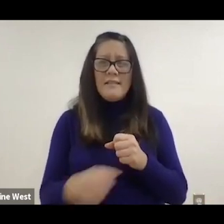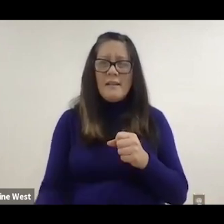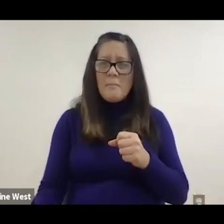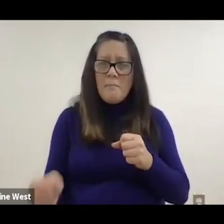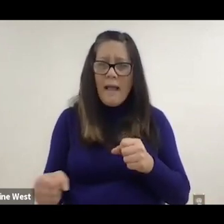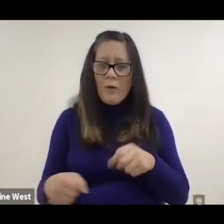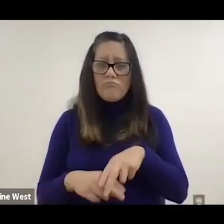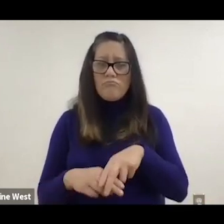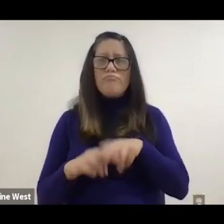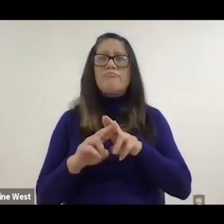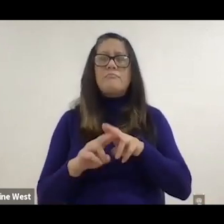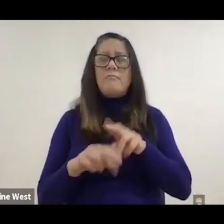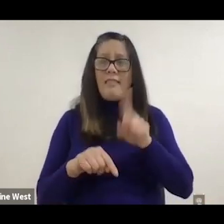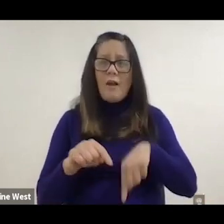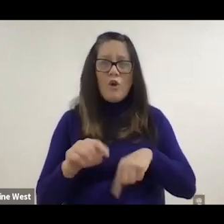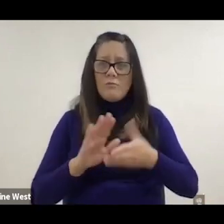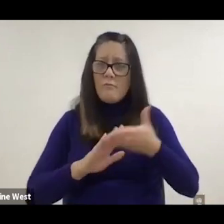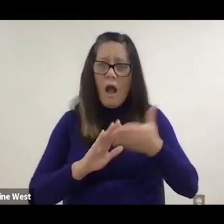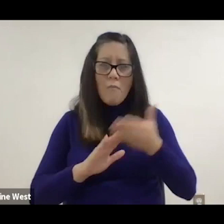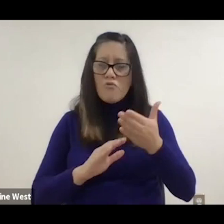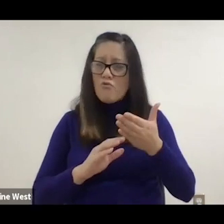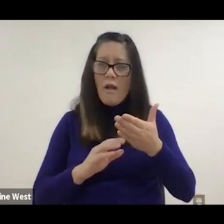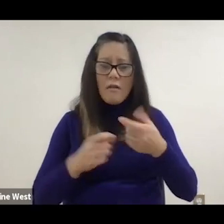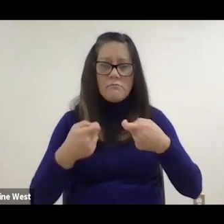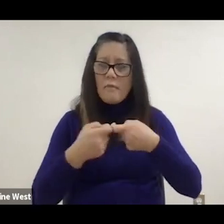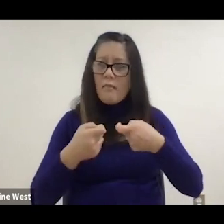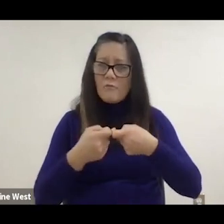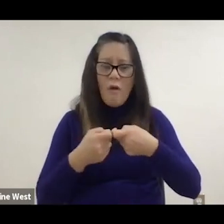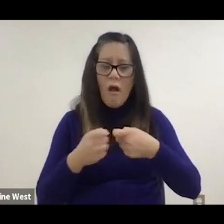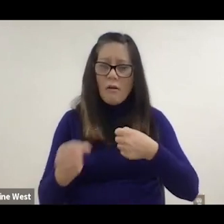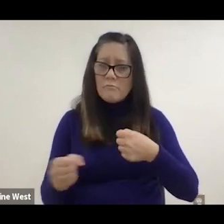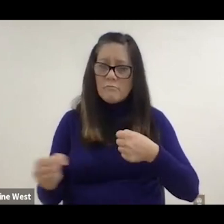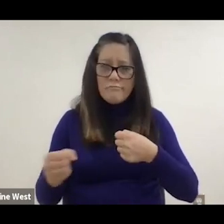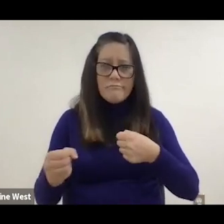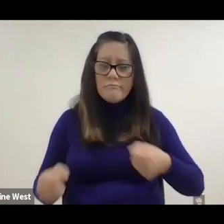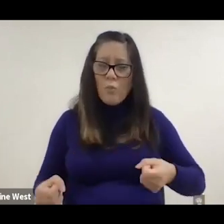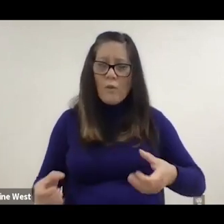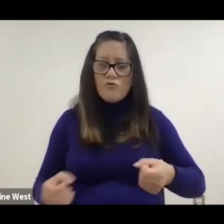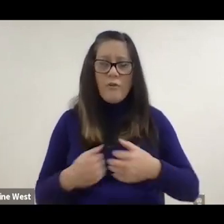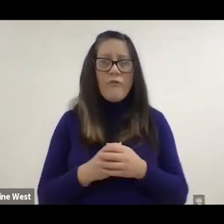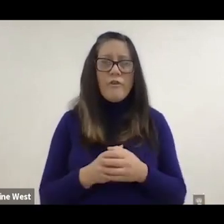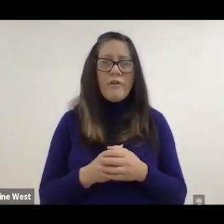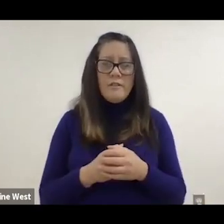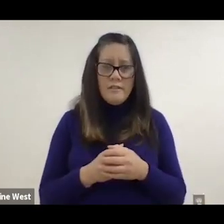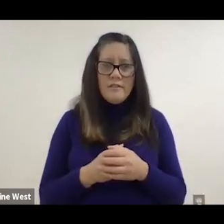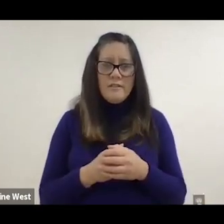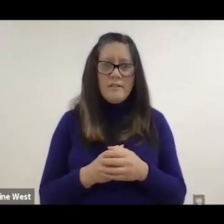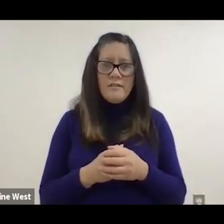couldn't operate a powered wheelchair independent. And of course, your mobility is very limited.